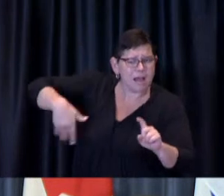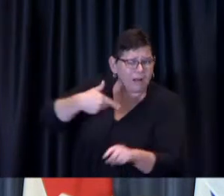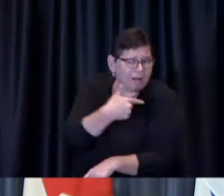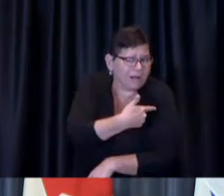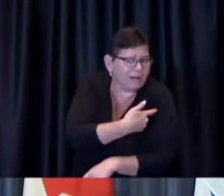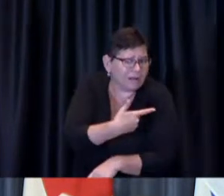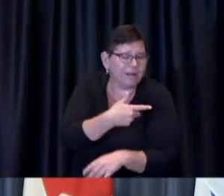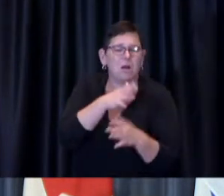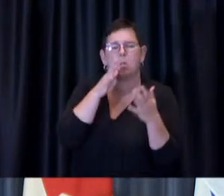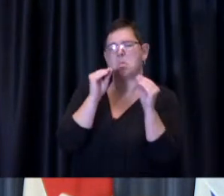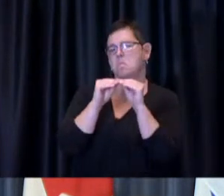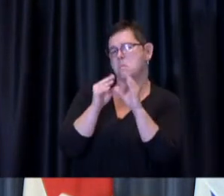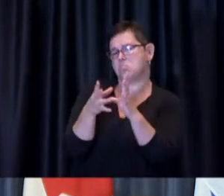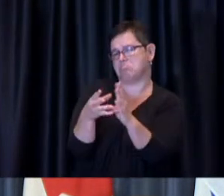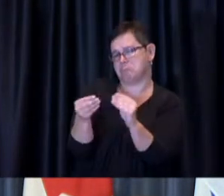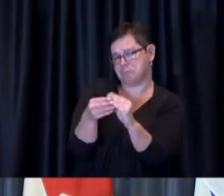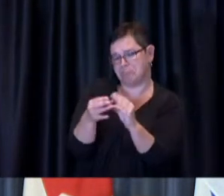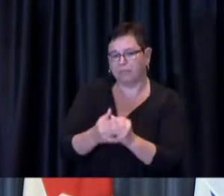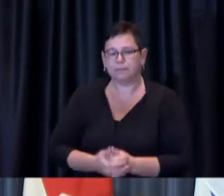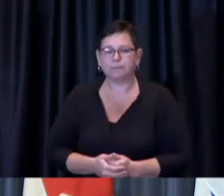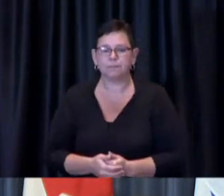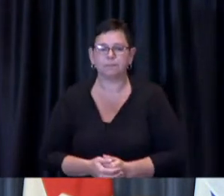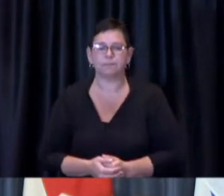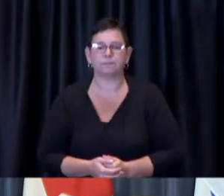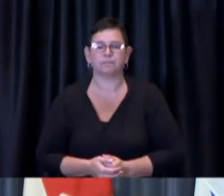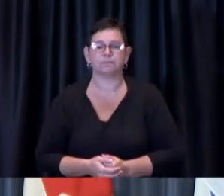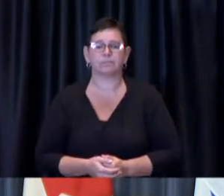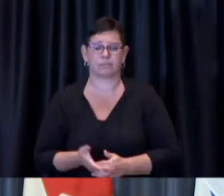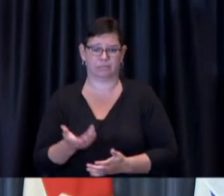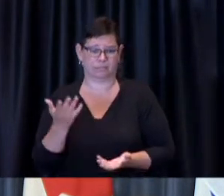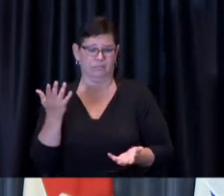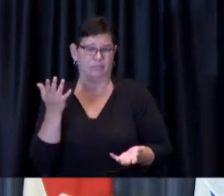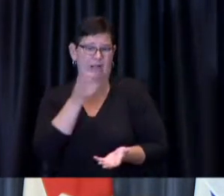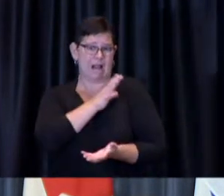As clinic turnout diminishes, and this is a natural thing that occurs this will mean the